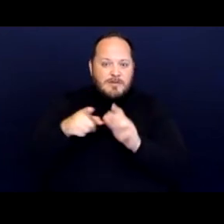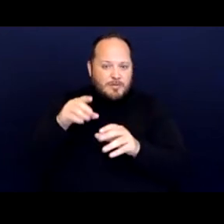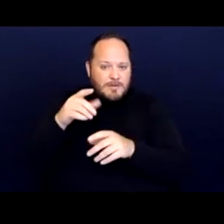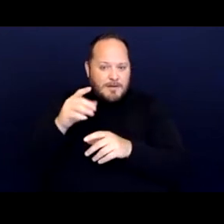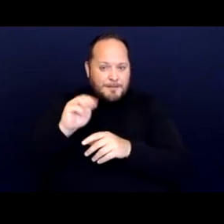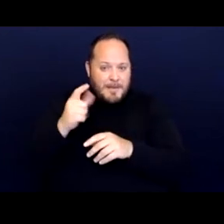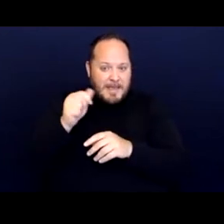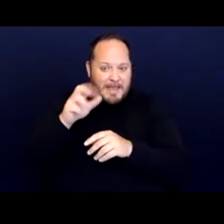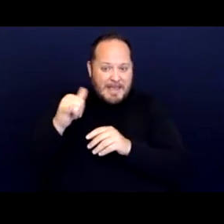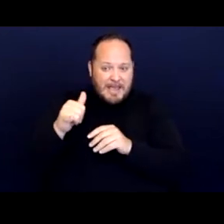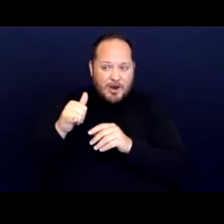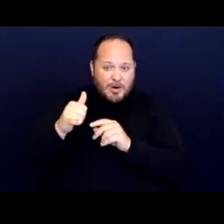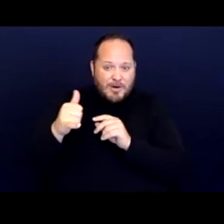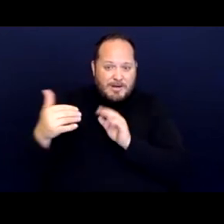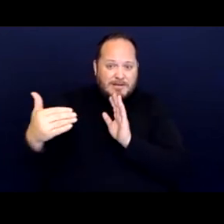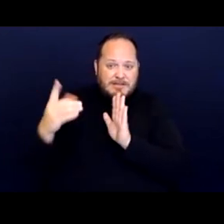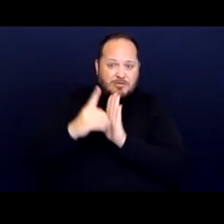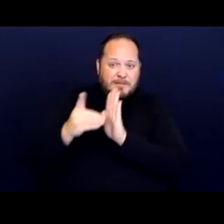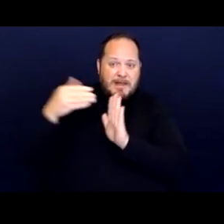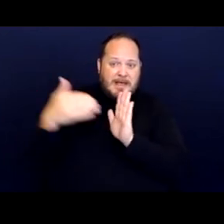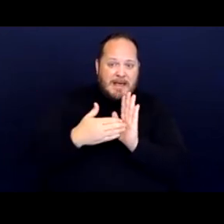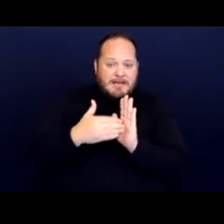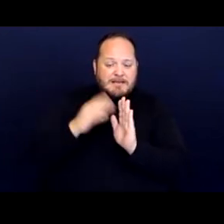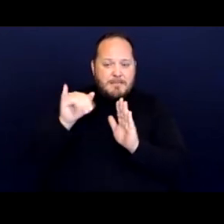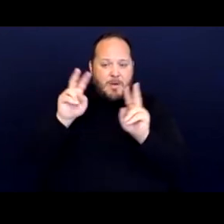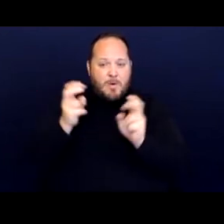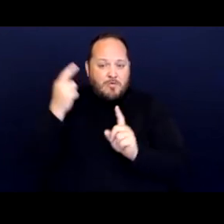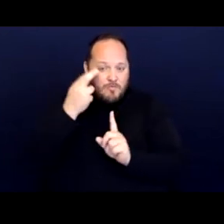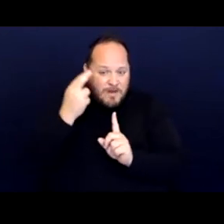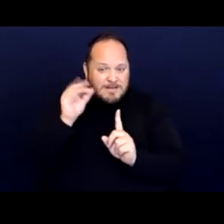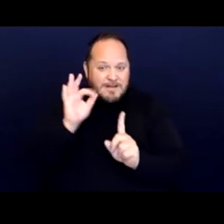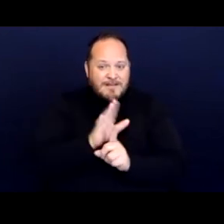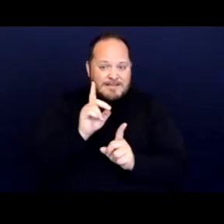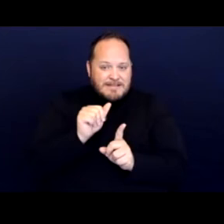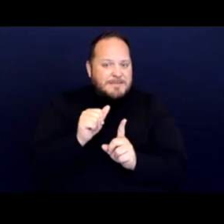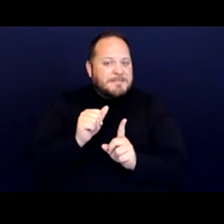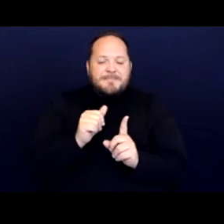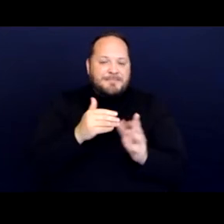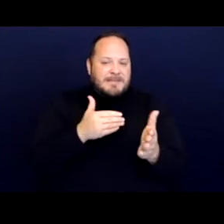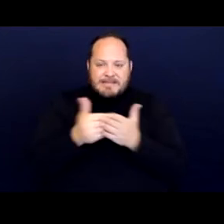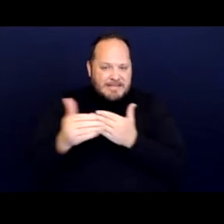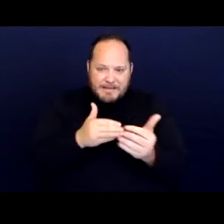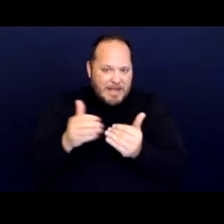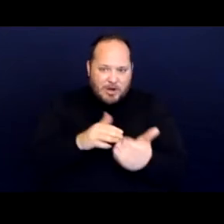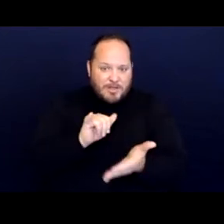by "reason of his disability," that it didn't matter that non-disabled residents